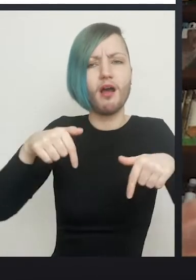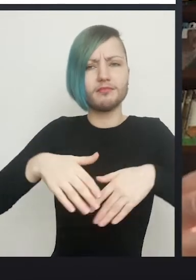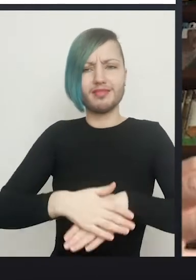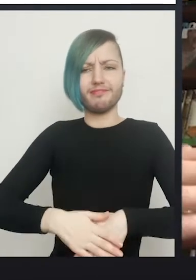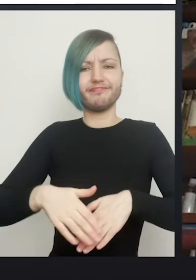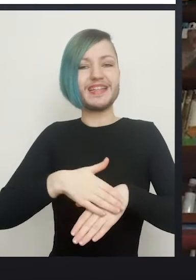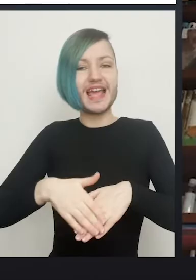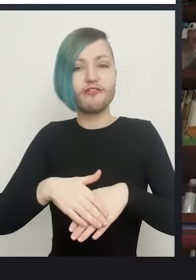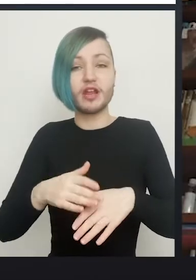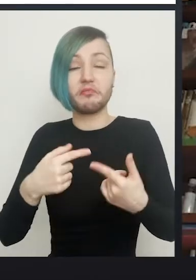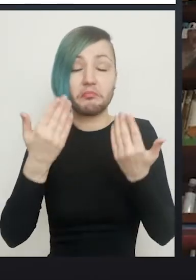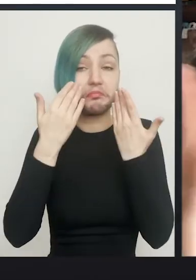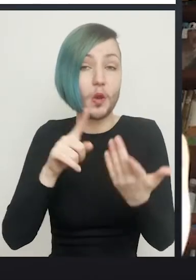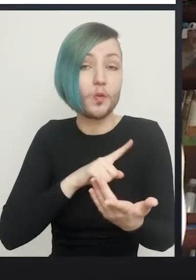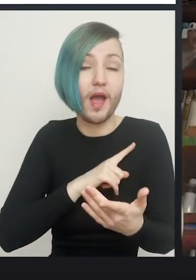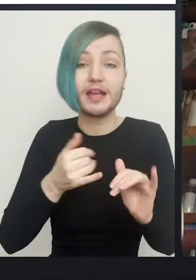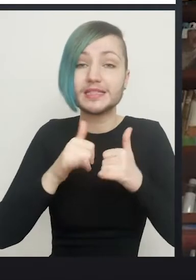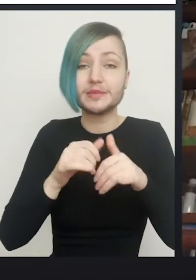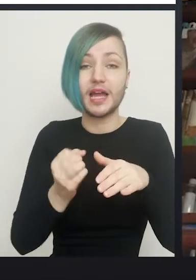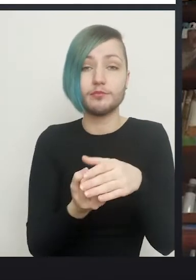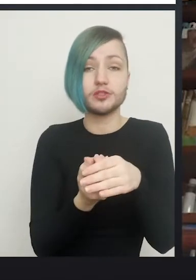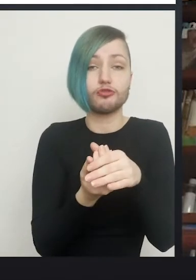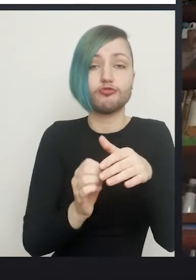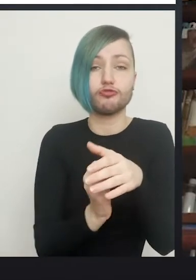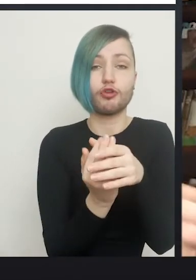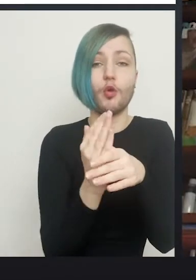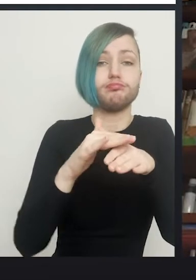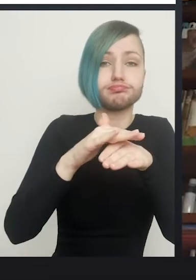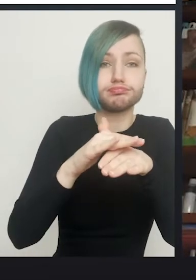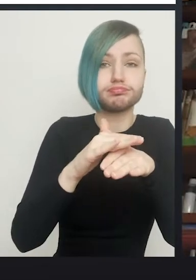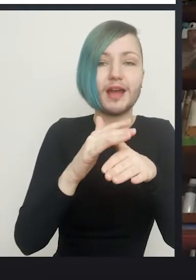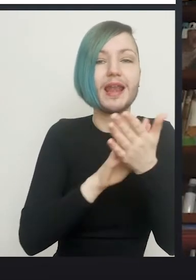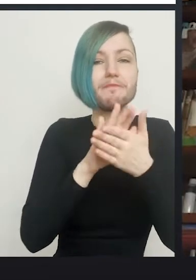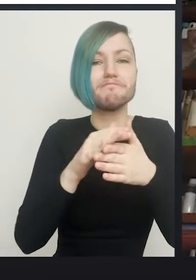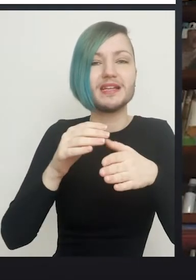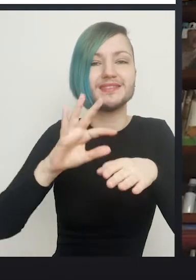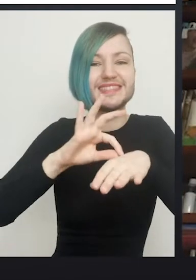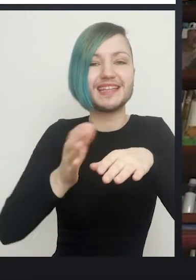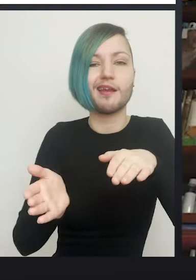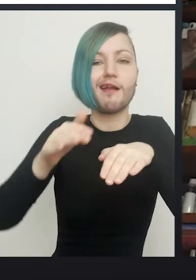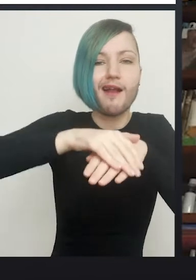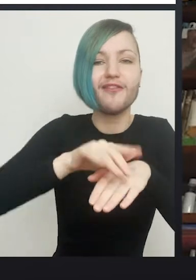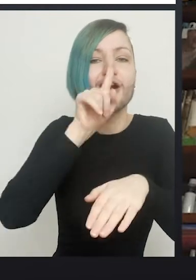it quite often grows through the gap, pouts out and stops the skin healing. And so what we do